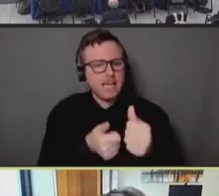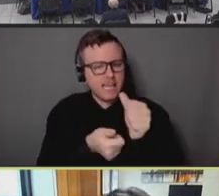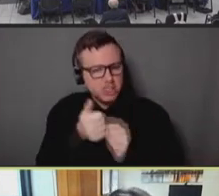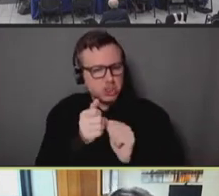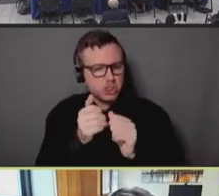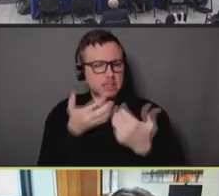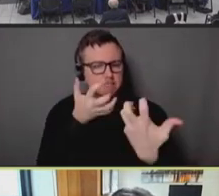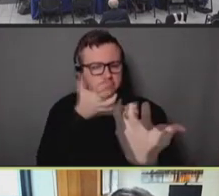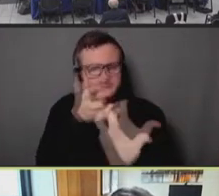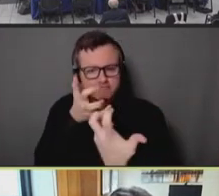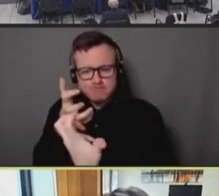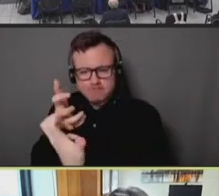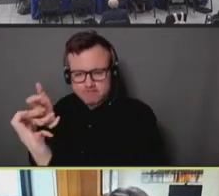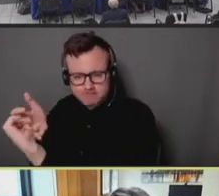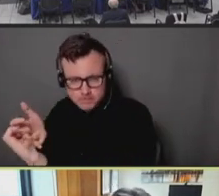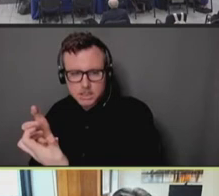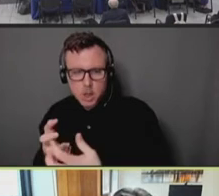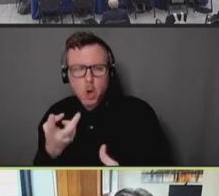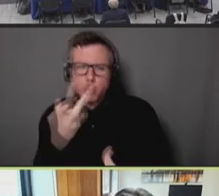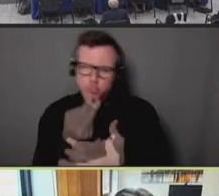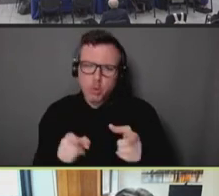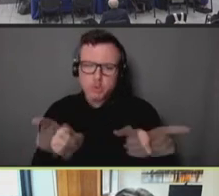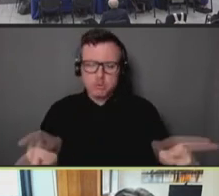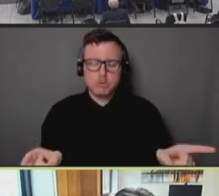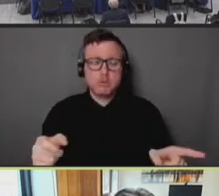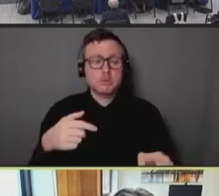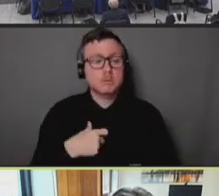Our CBO outreach efforts also leaned heavily on credible messengers,